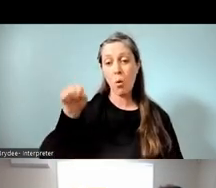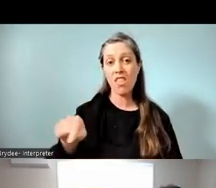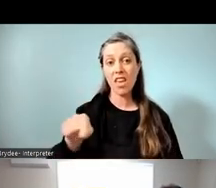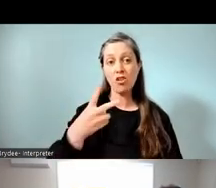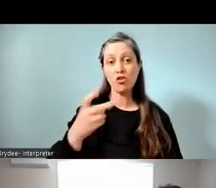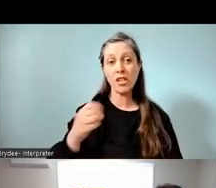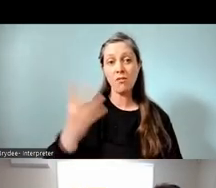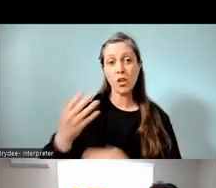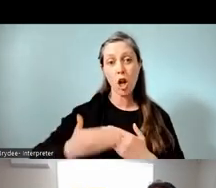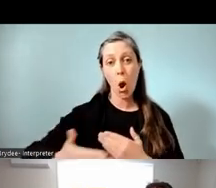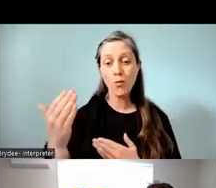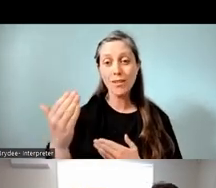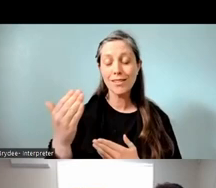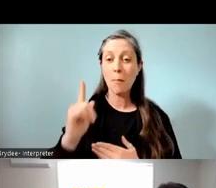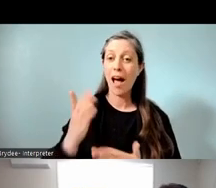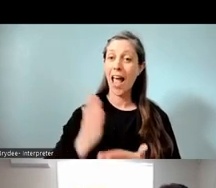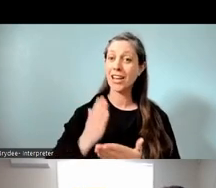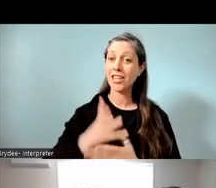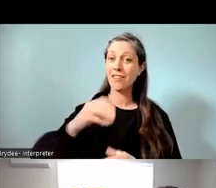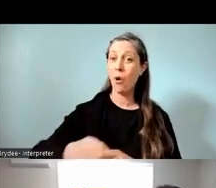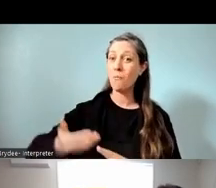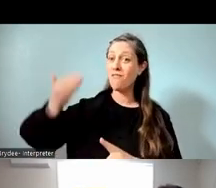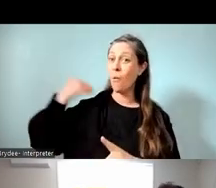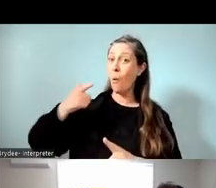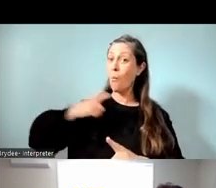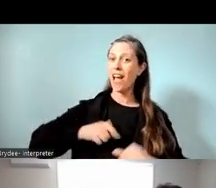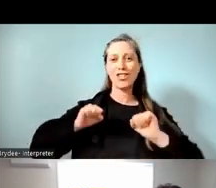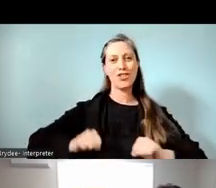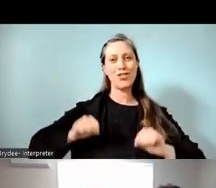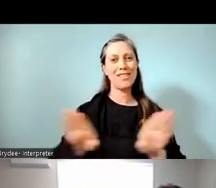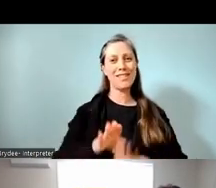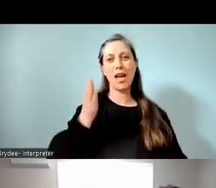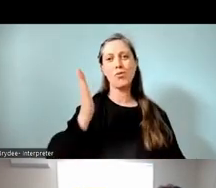Funnily enough, I've been here for a long time, 'cause I was also a student here a number of years ago.